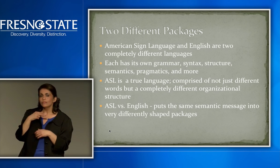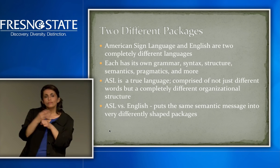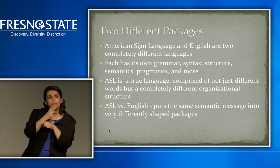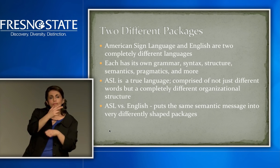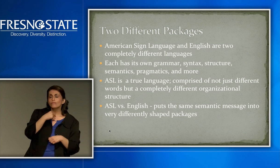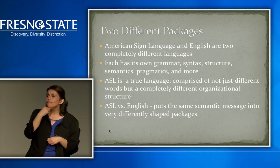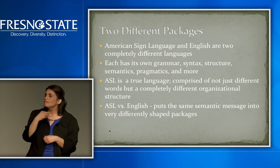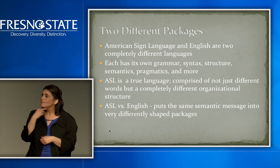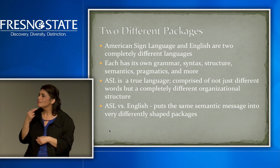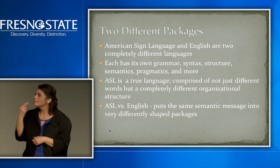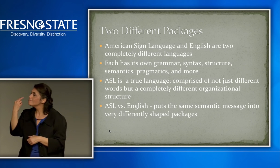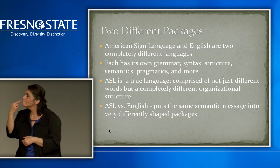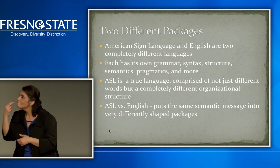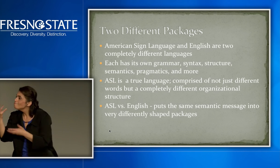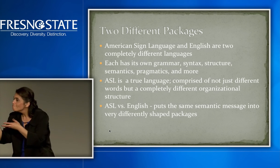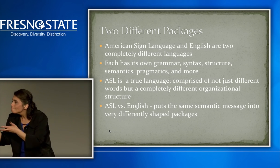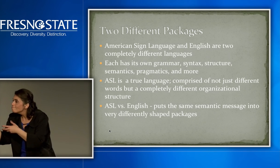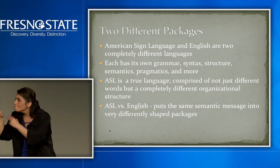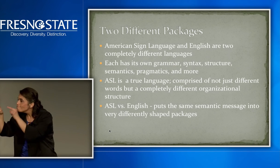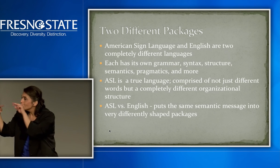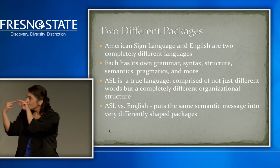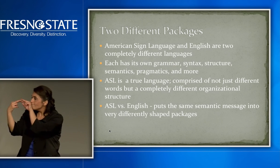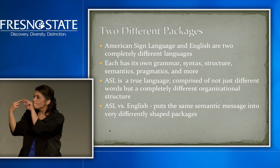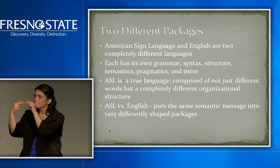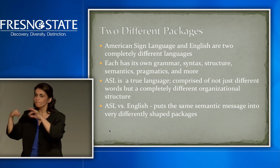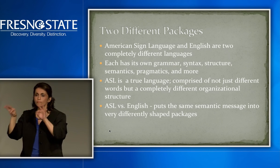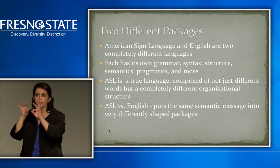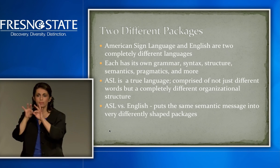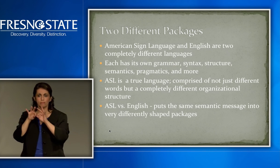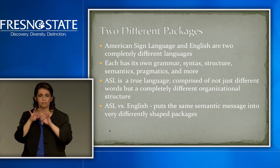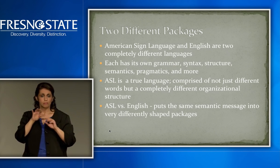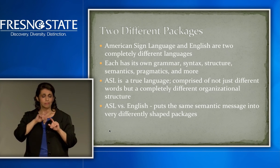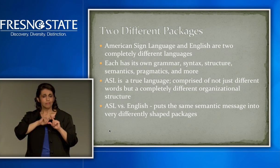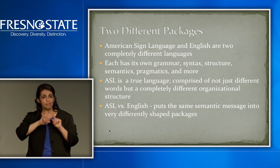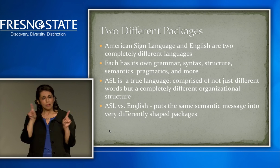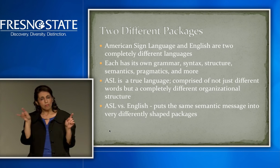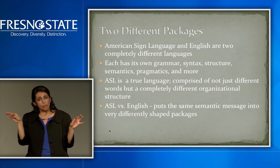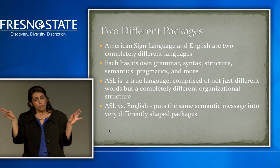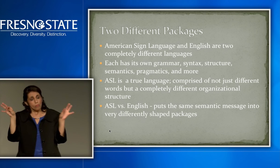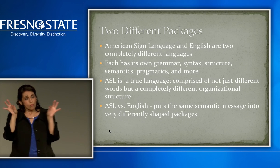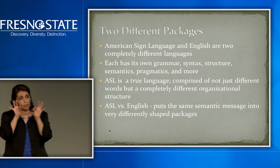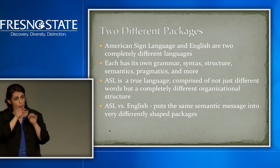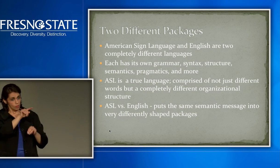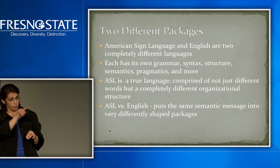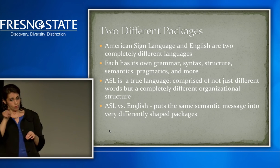show you that by their body language and there use of their own voice and eye contact with you.